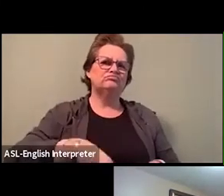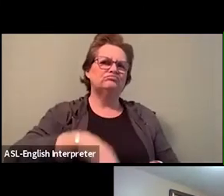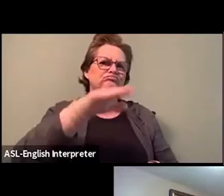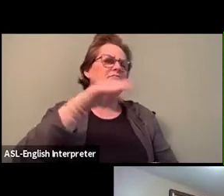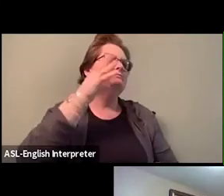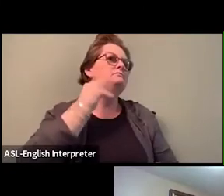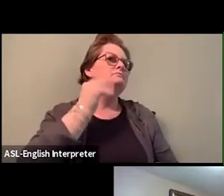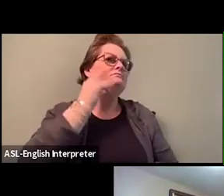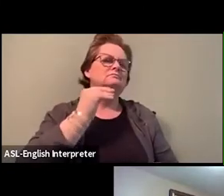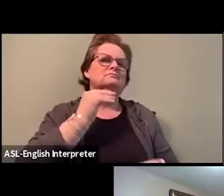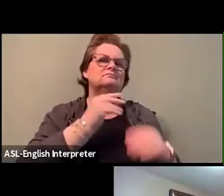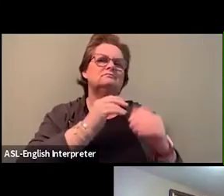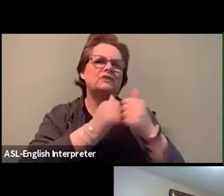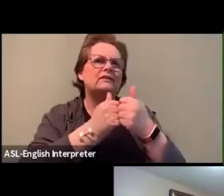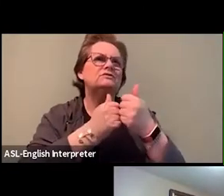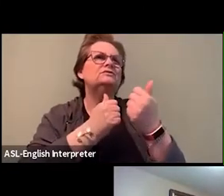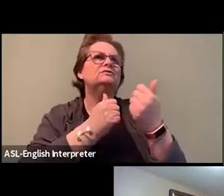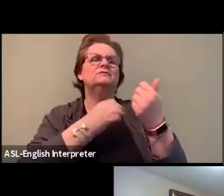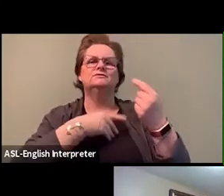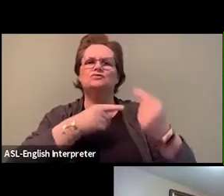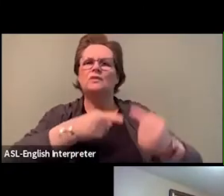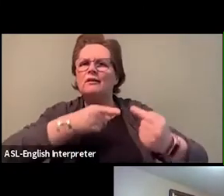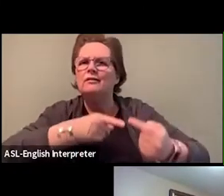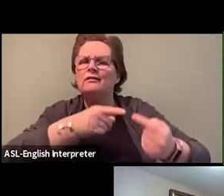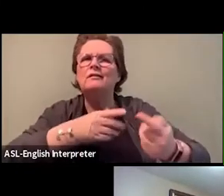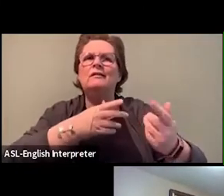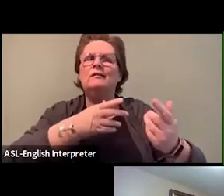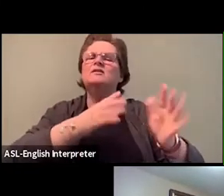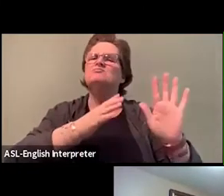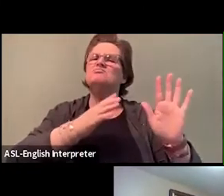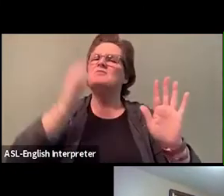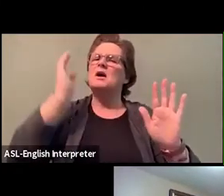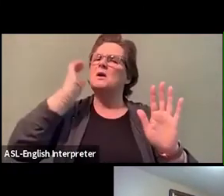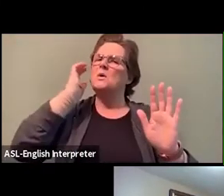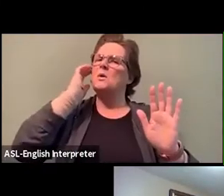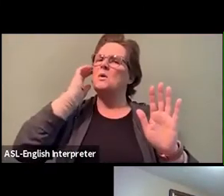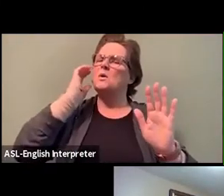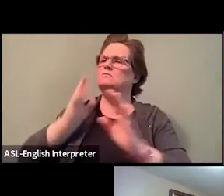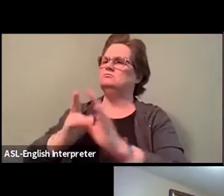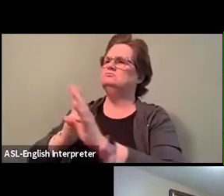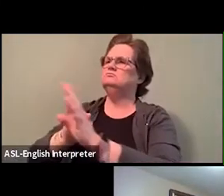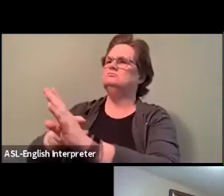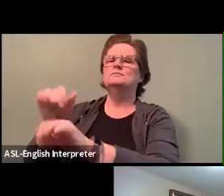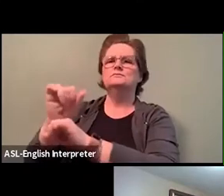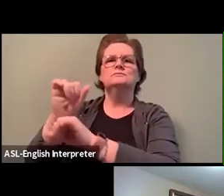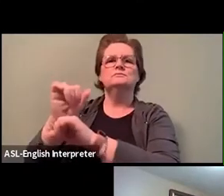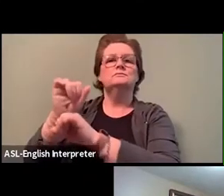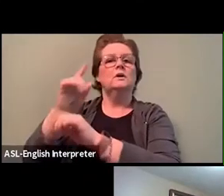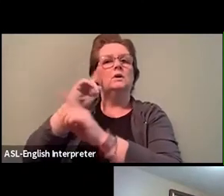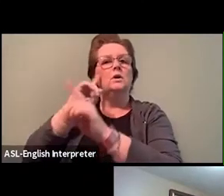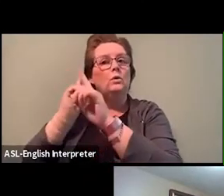expected to achieve goals and successes, while at the same time, experiencing defeats and setbacks.